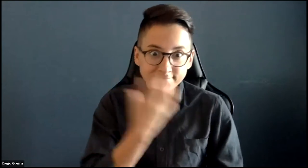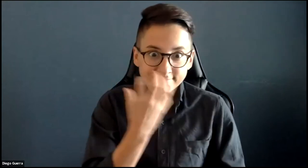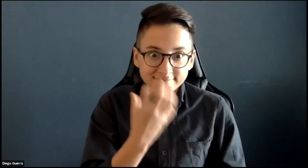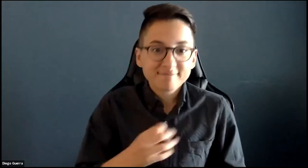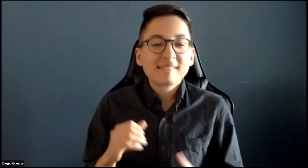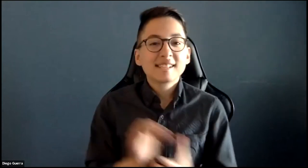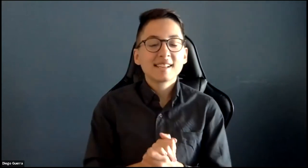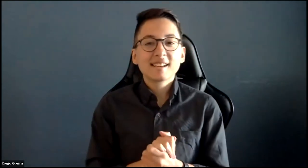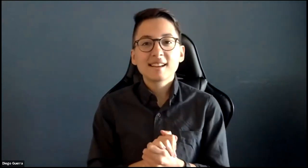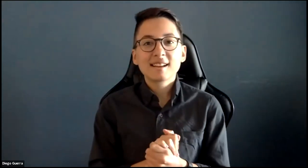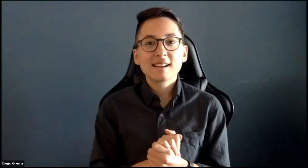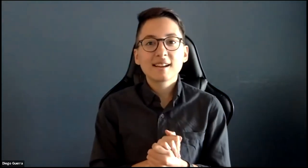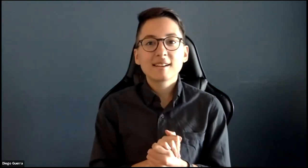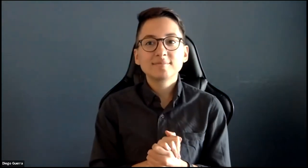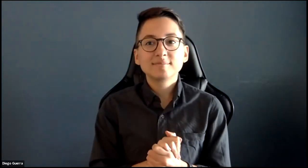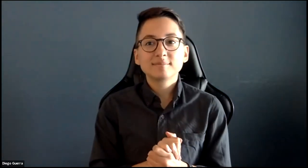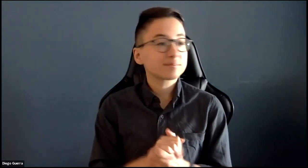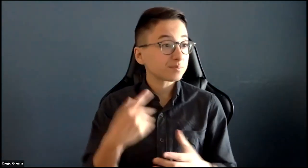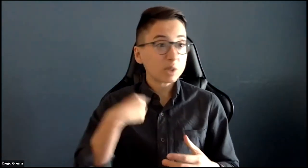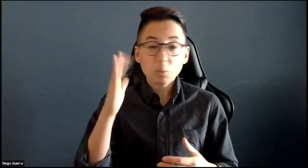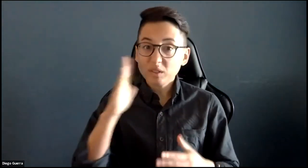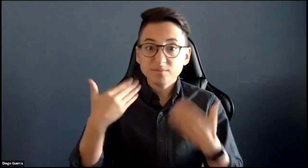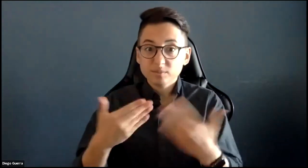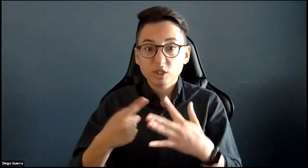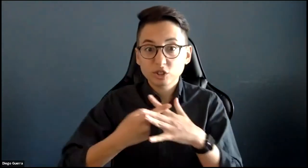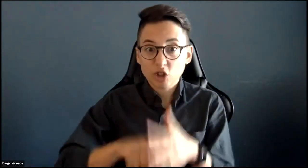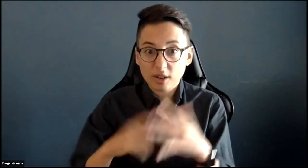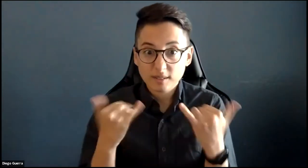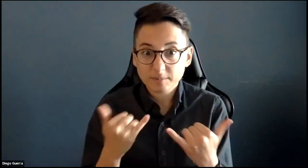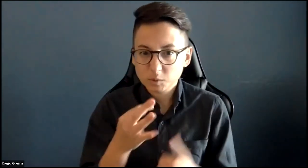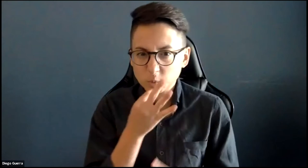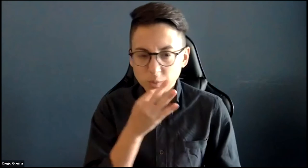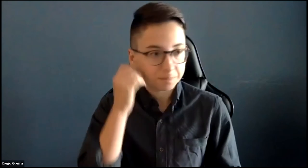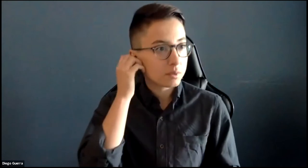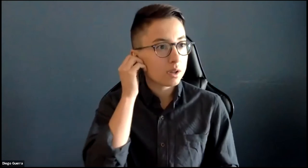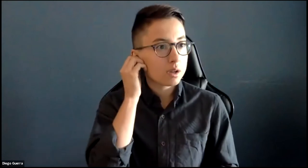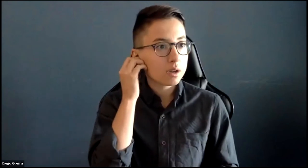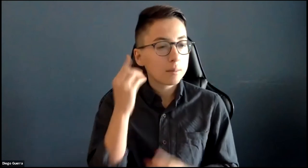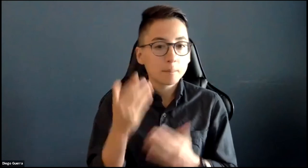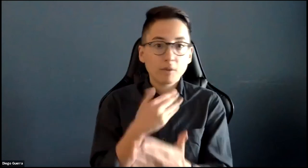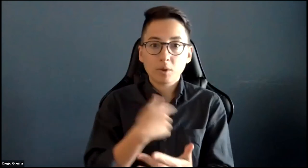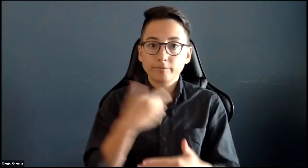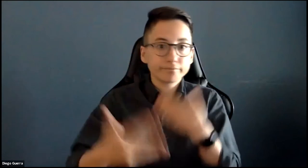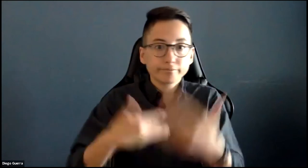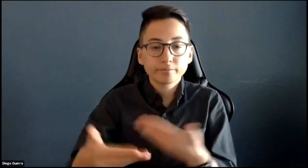over four years now which is pretty amazing. I'll go ahead and start here in a moment.